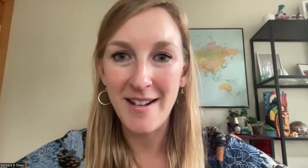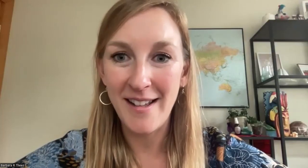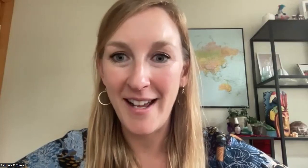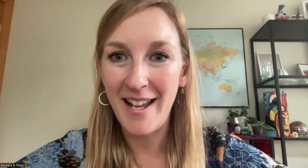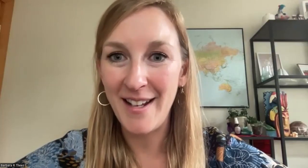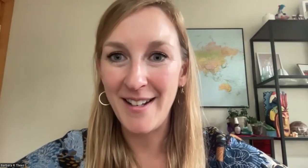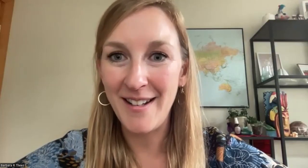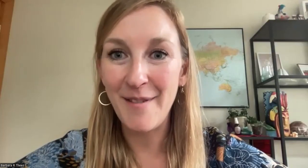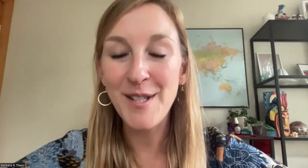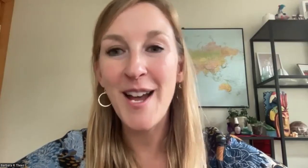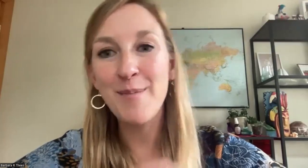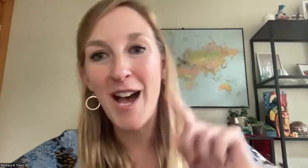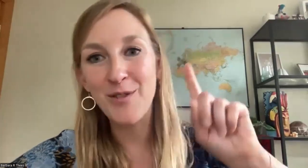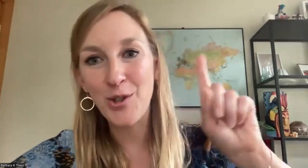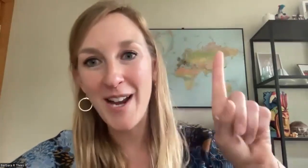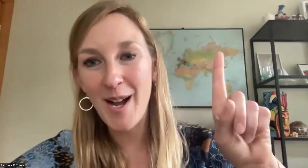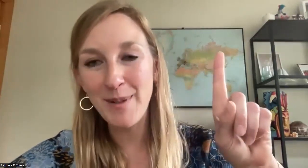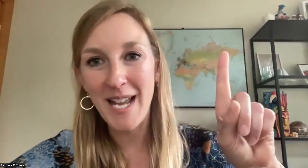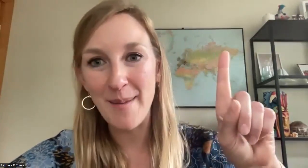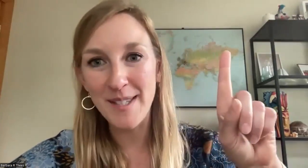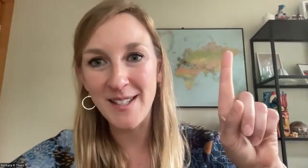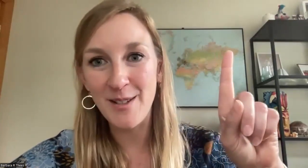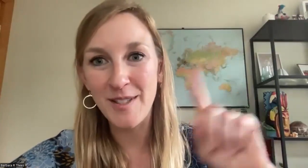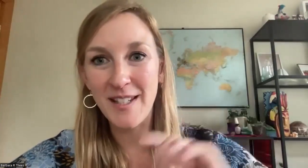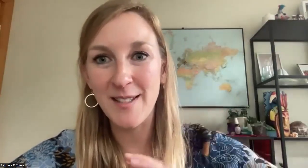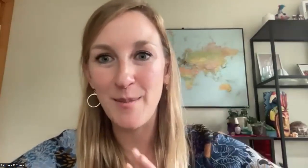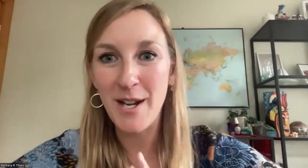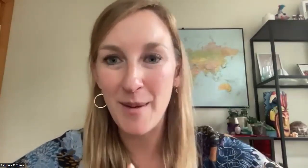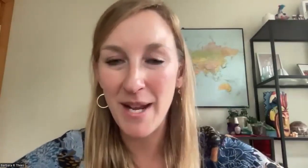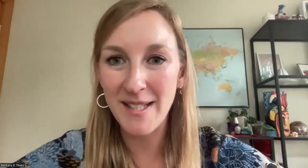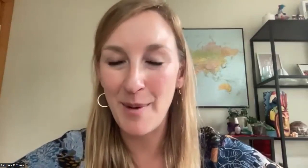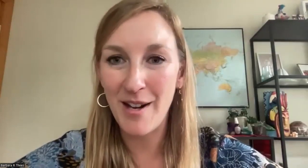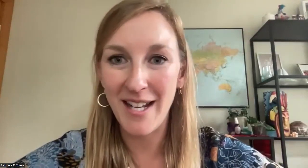I never saw him live, tried a couple of times, because as you may know, at Paisley Park at